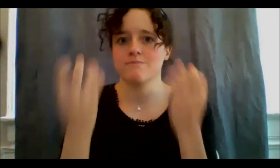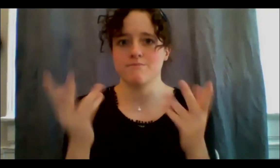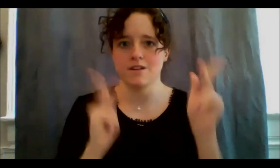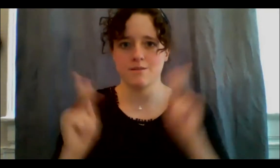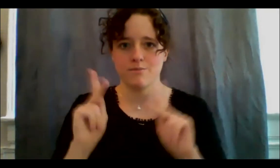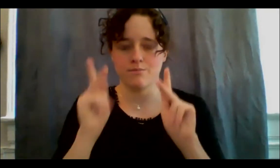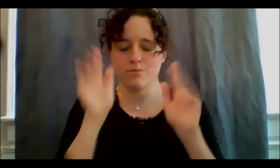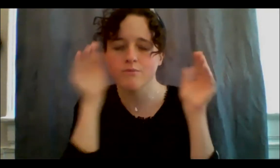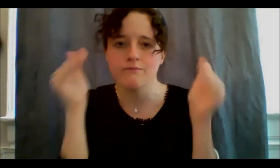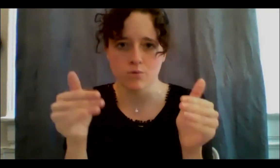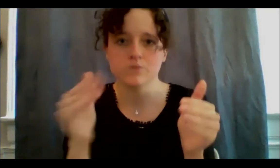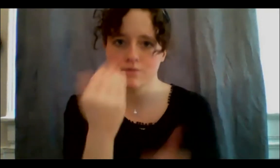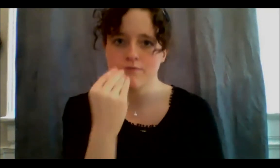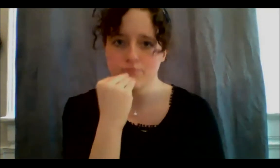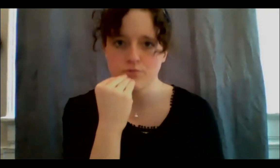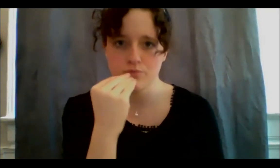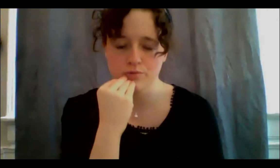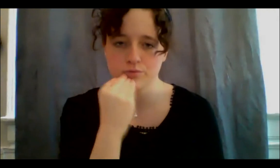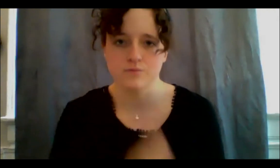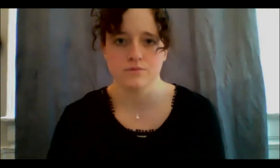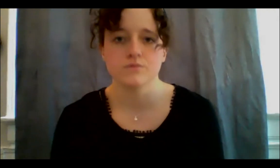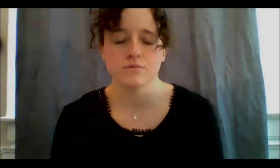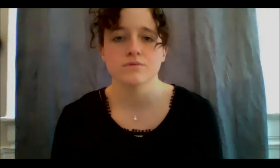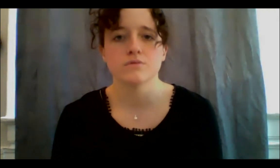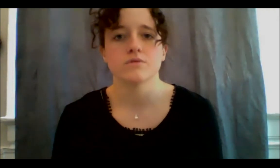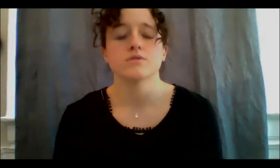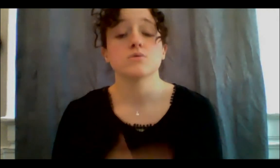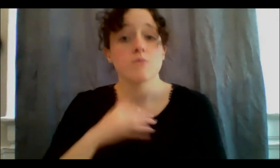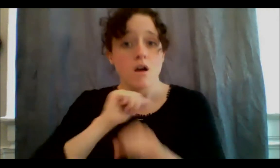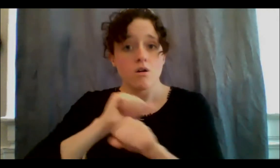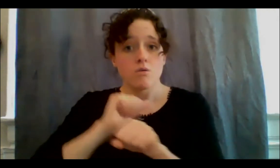I like to bring through my activism is Indigenous food sovereignty, of course we